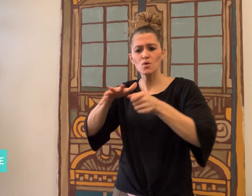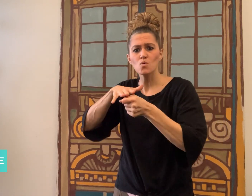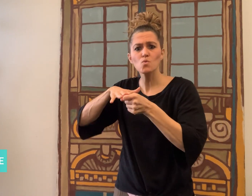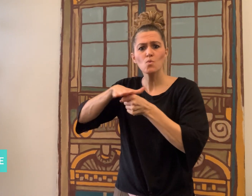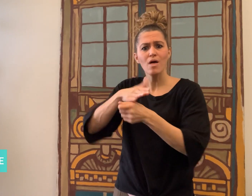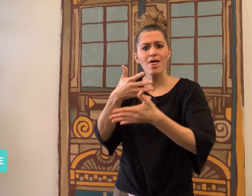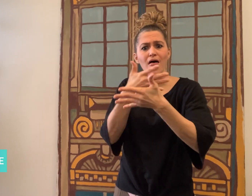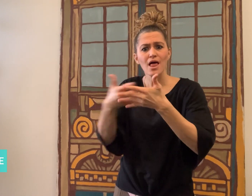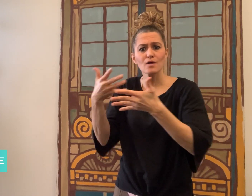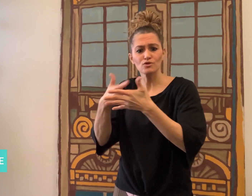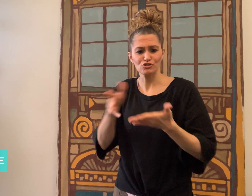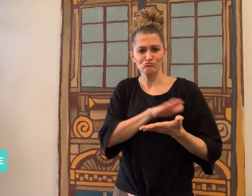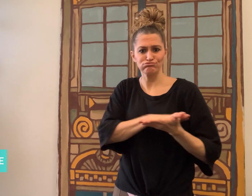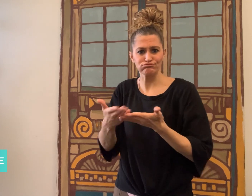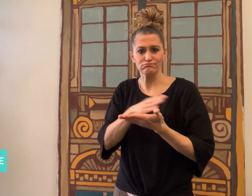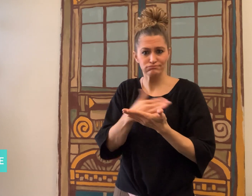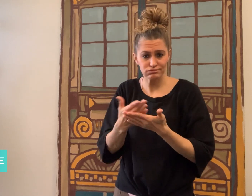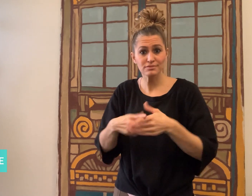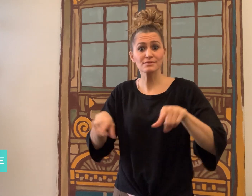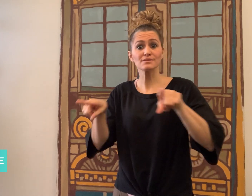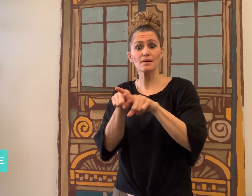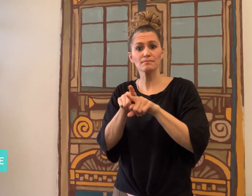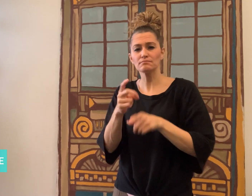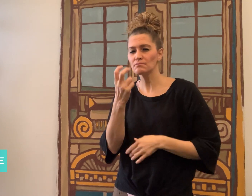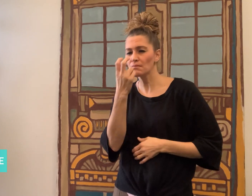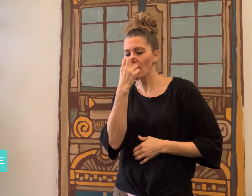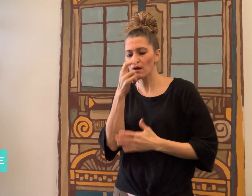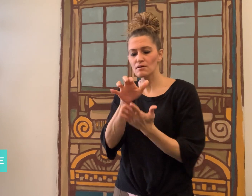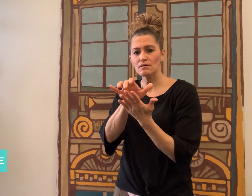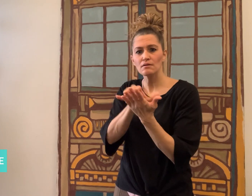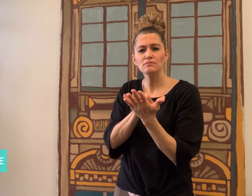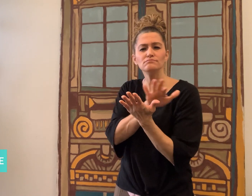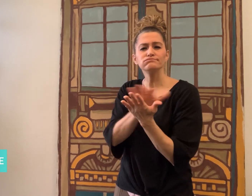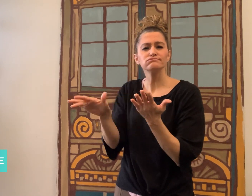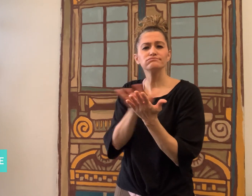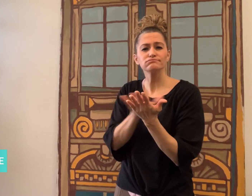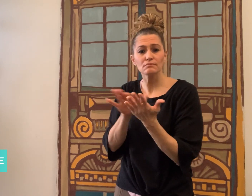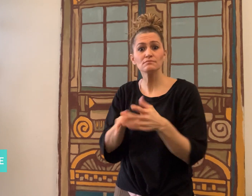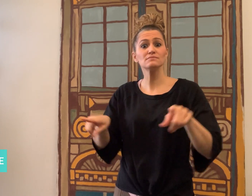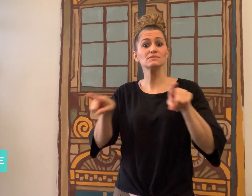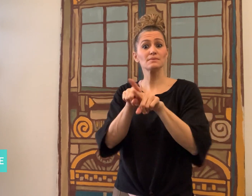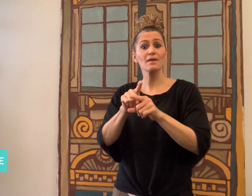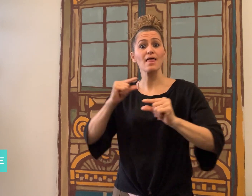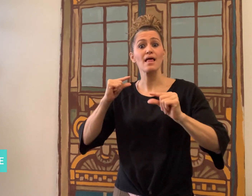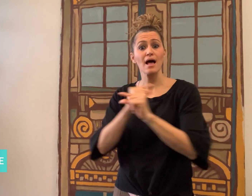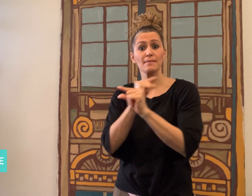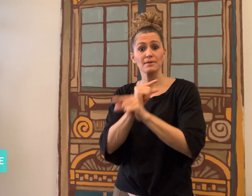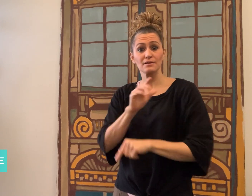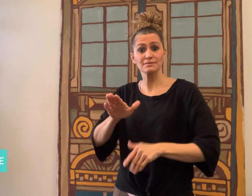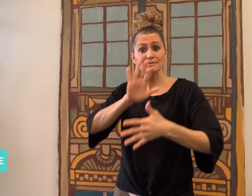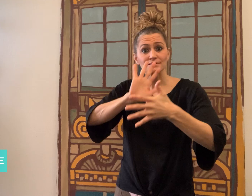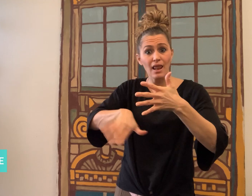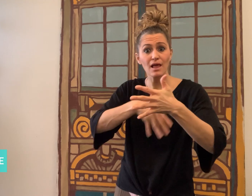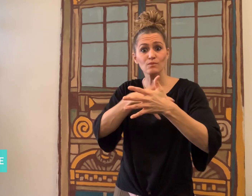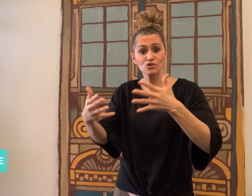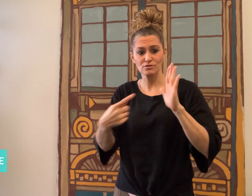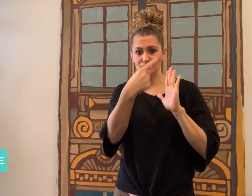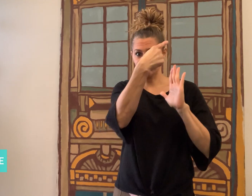languages, braille, and Gambian Sign Language.